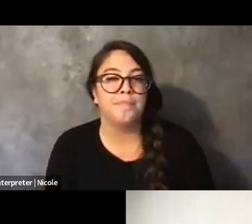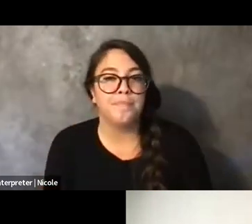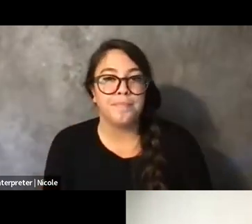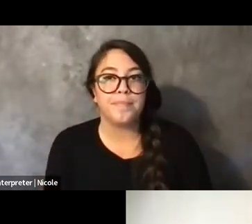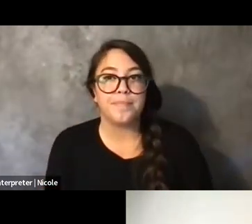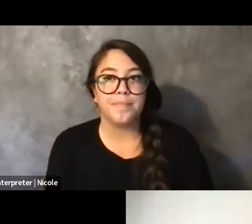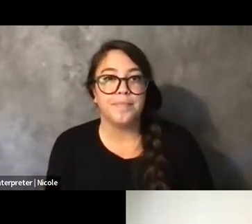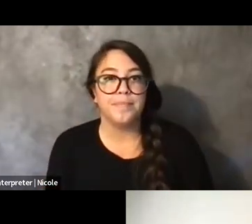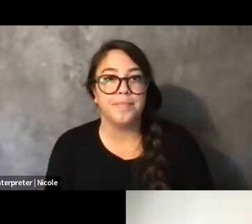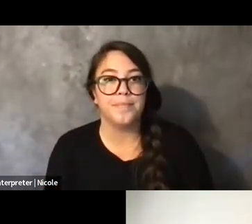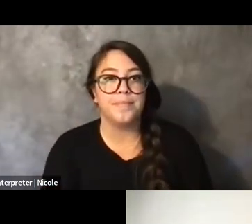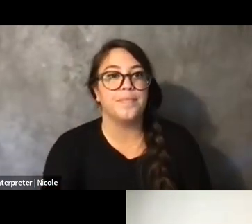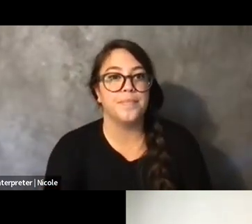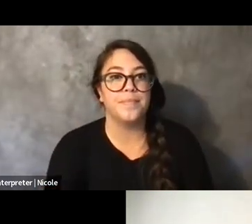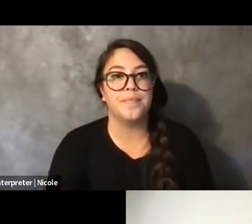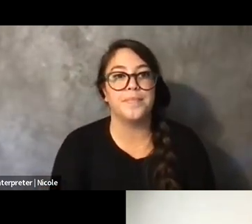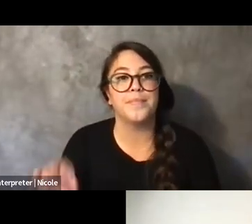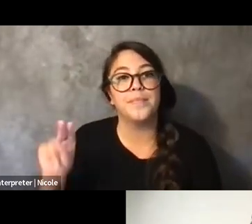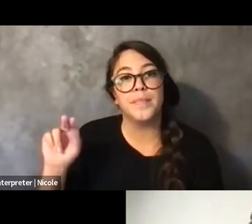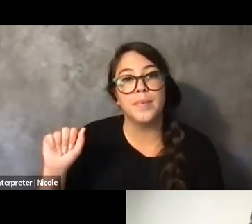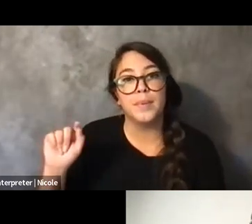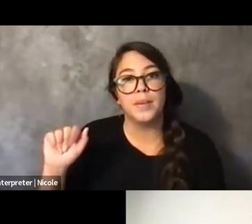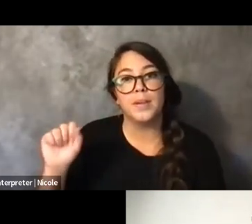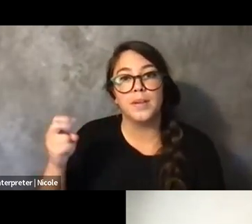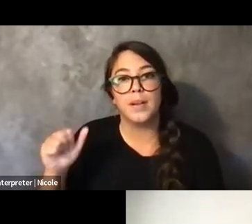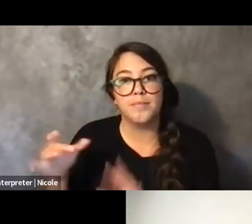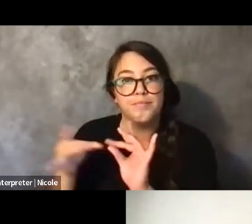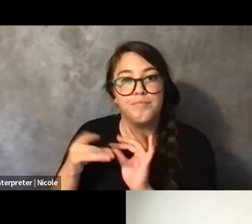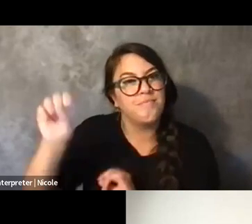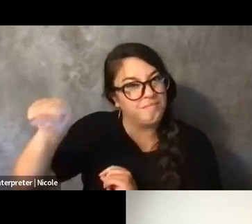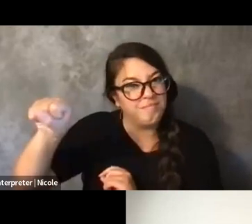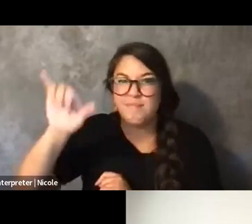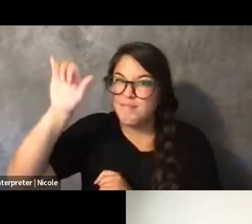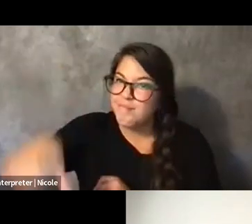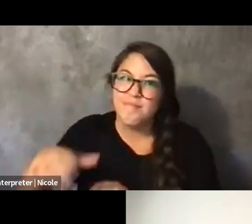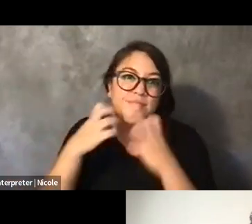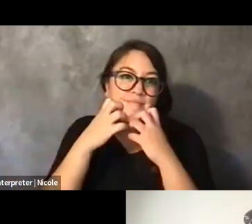I would echo that, like, value of community engaged research, community-based research, participatory action.